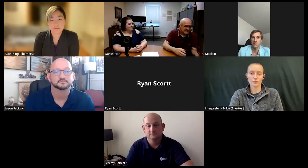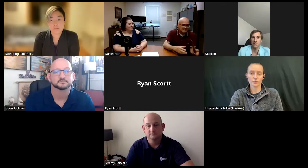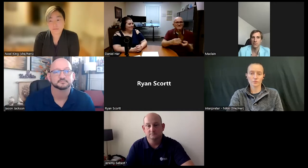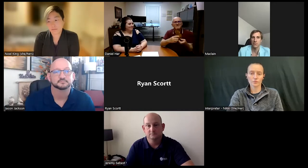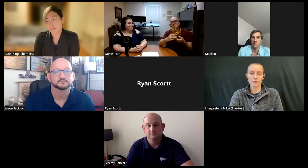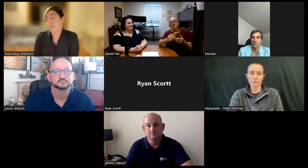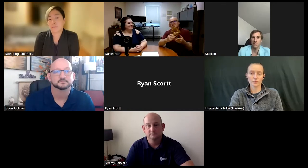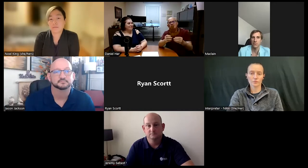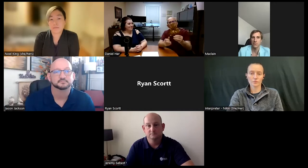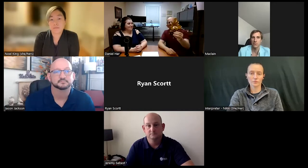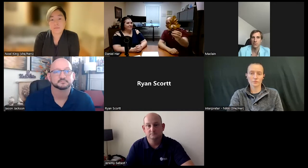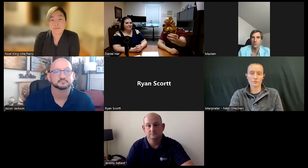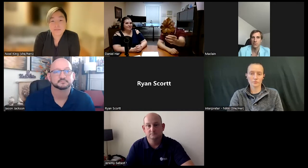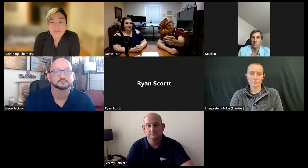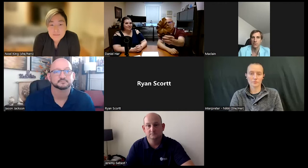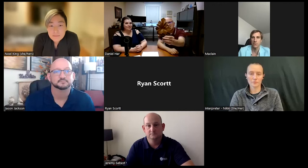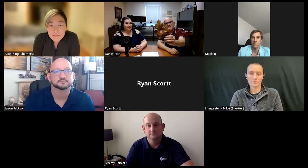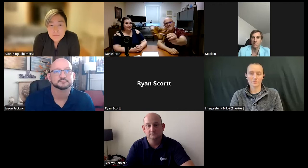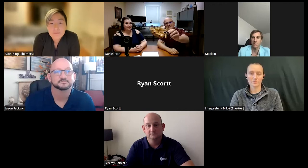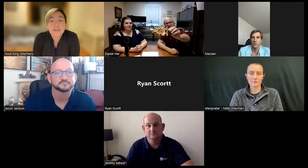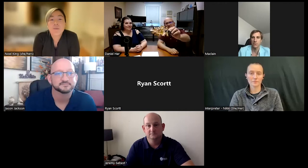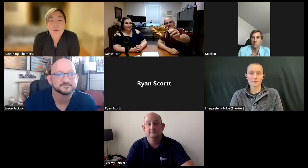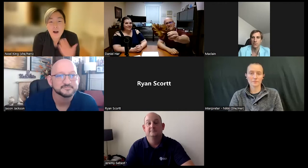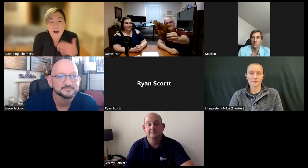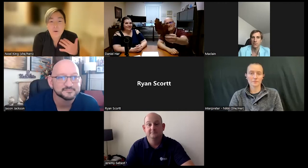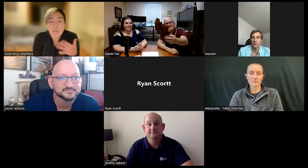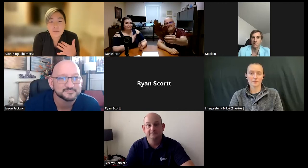would then bring home. So, here's an example...